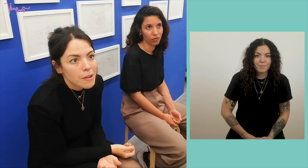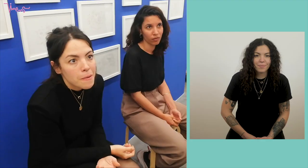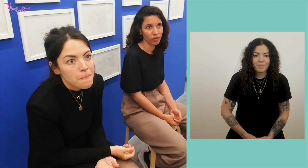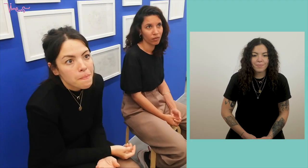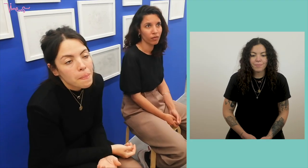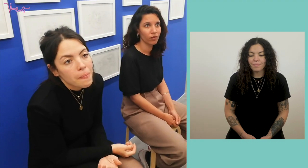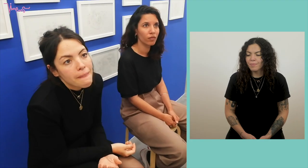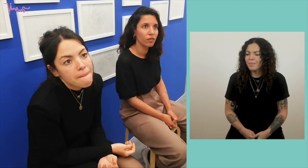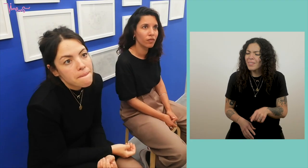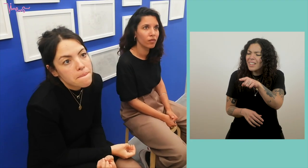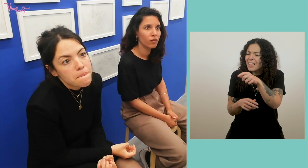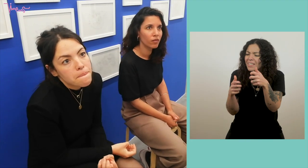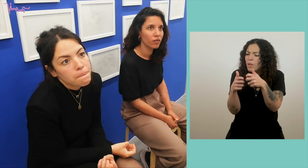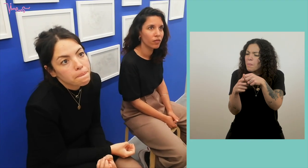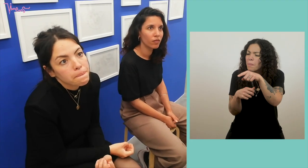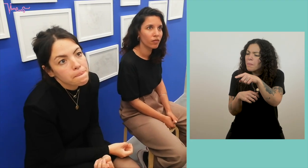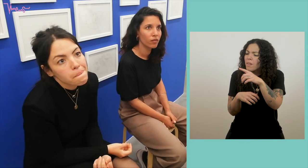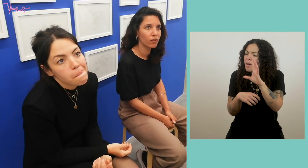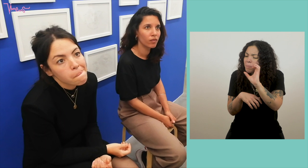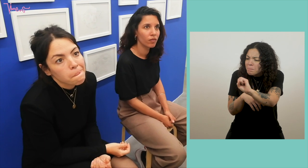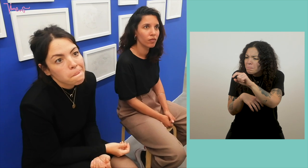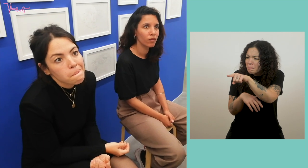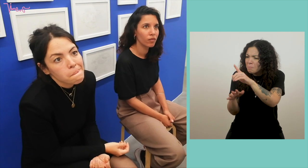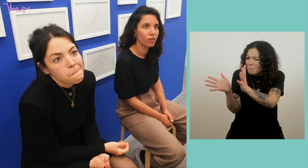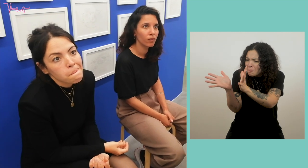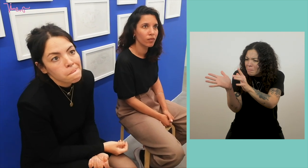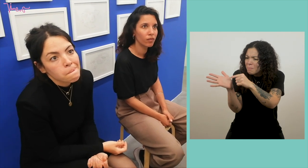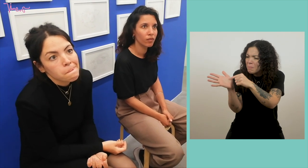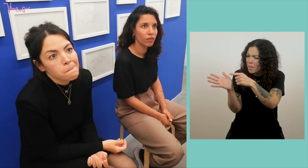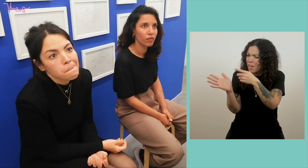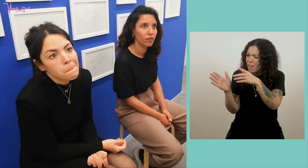(Person from Kadist) I saw at the end, for example, what you often did, you slowed down.